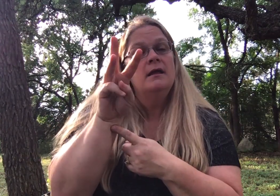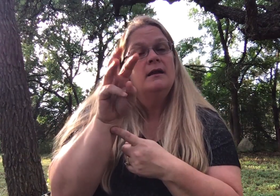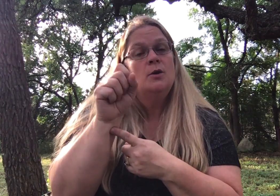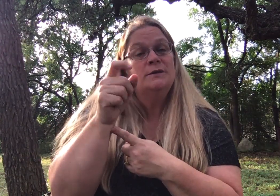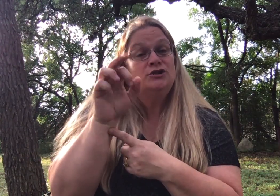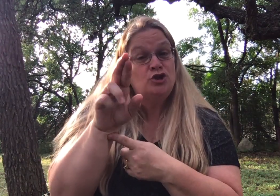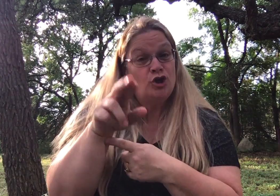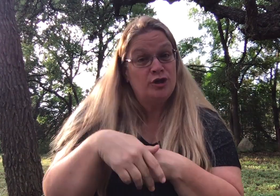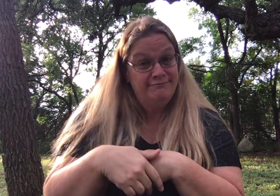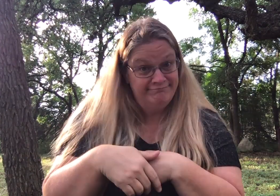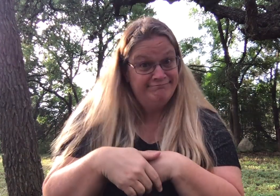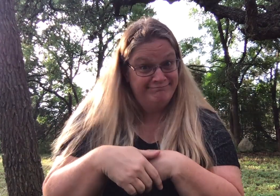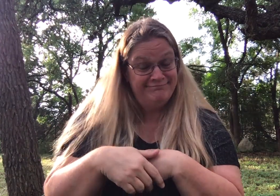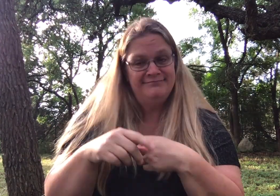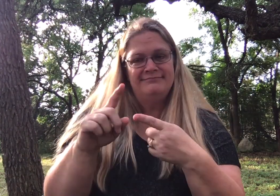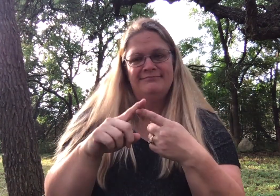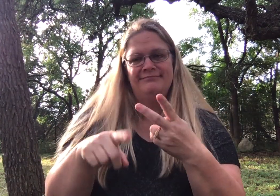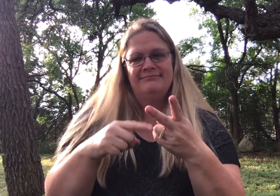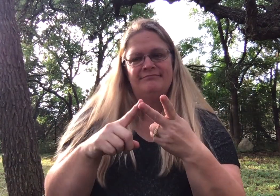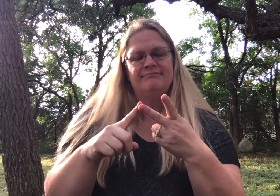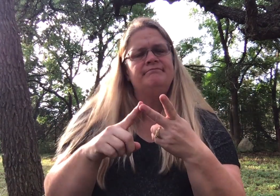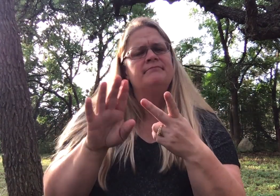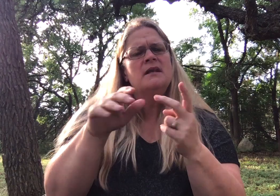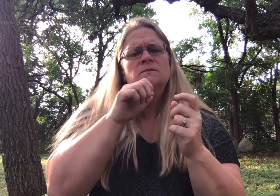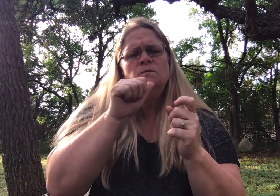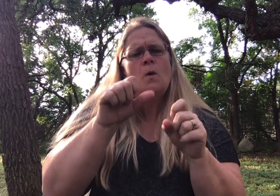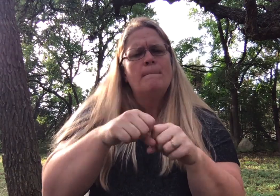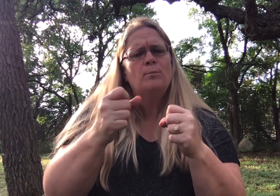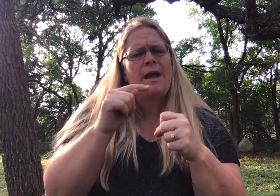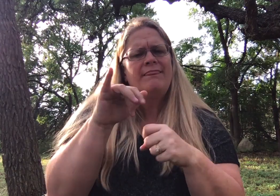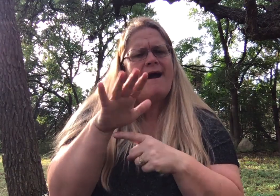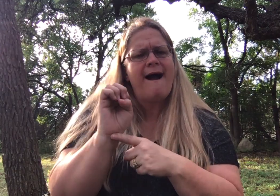Twister is another example. Don't Break the Ice.